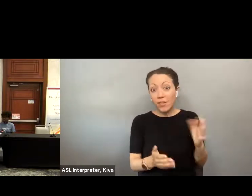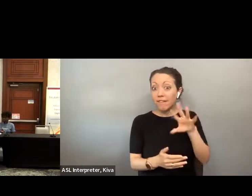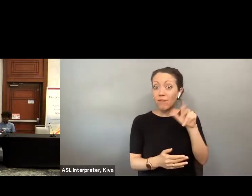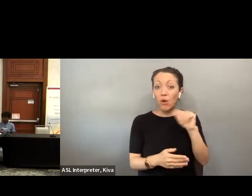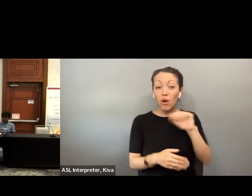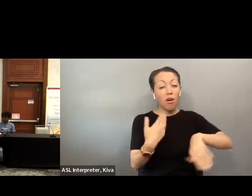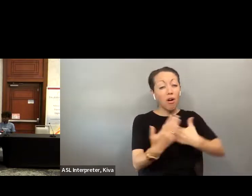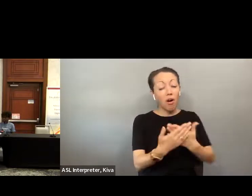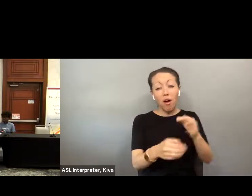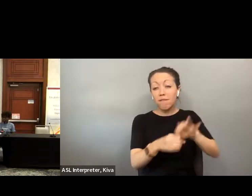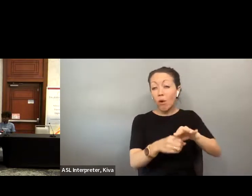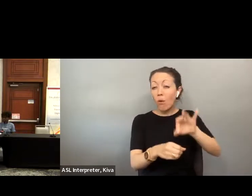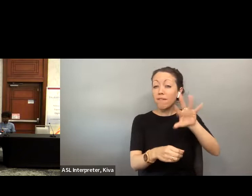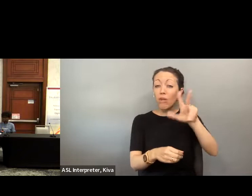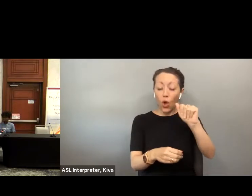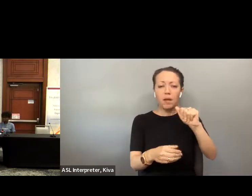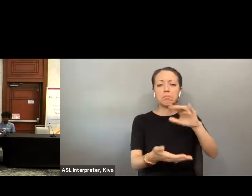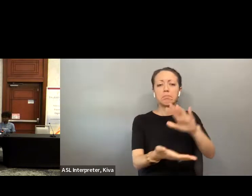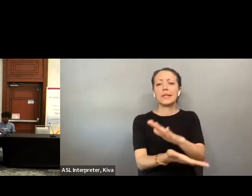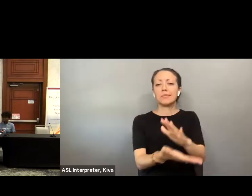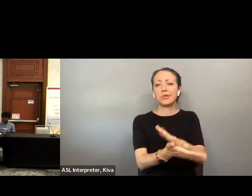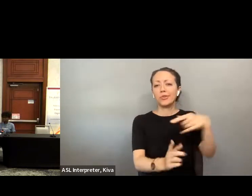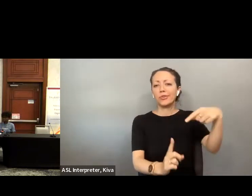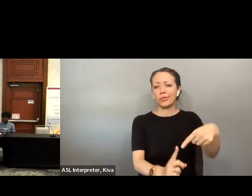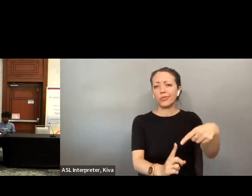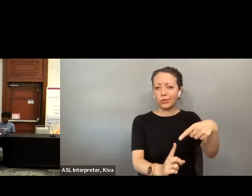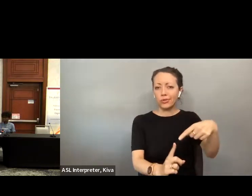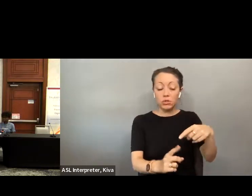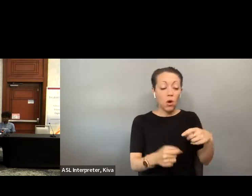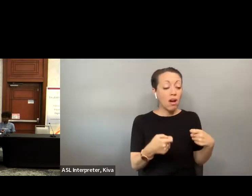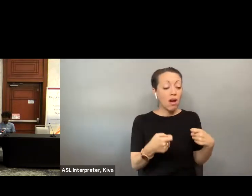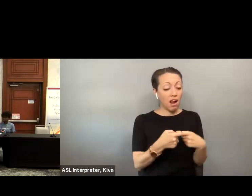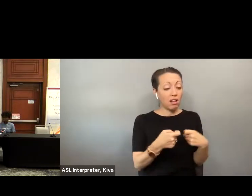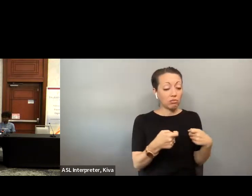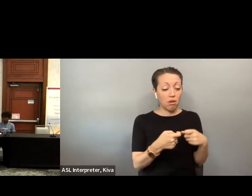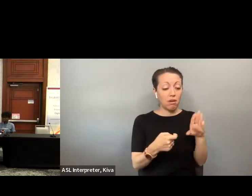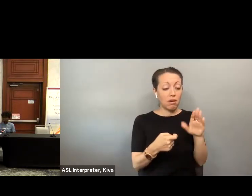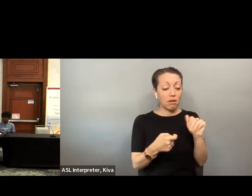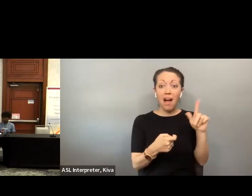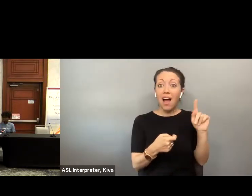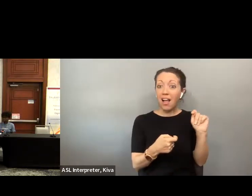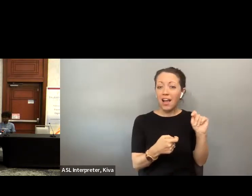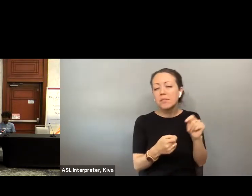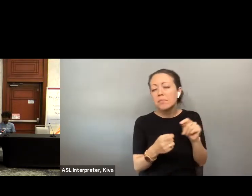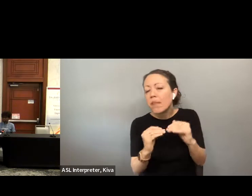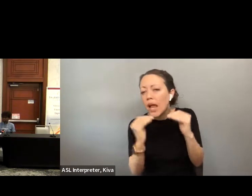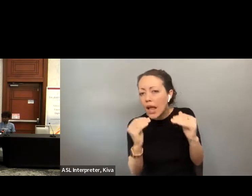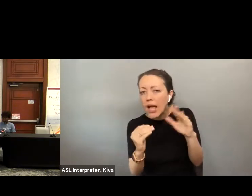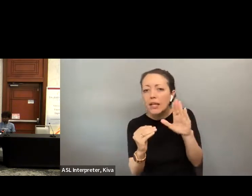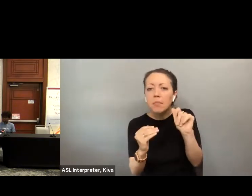now Law right now. All voting is ultimately done by paper. all voting is ultimately done by paper so even the physical, the electronic ballot delivery which is done